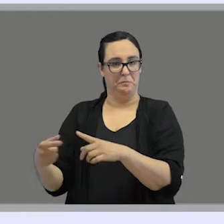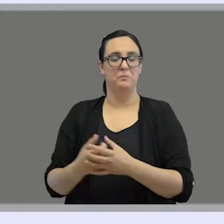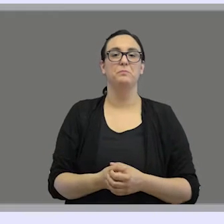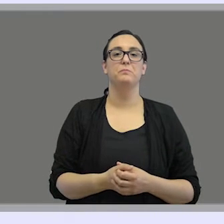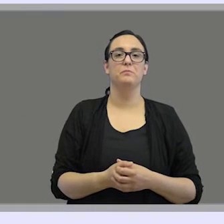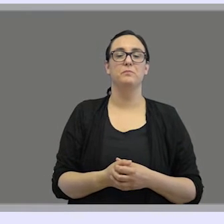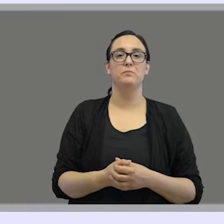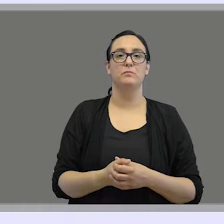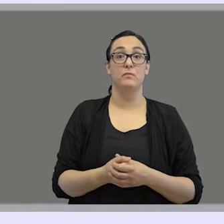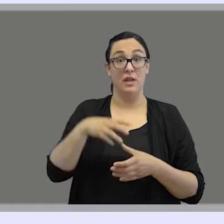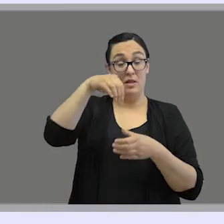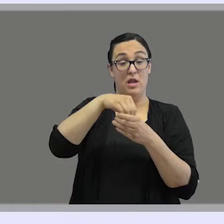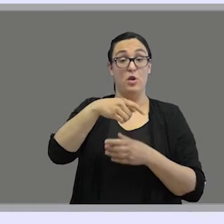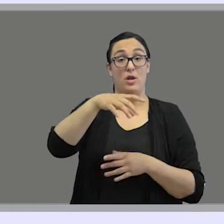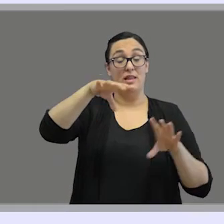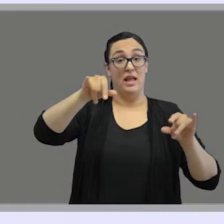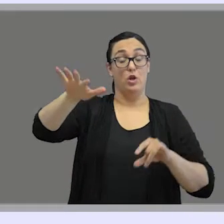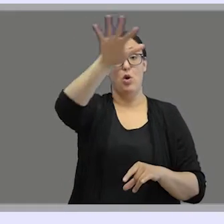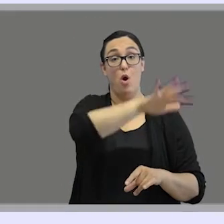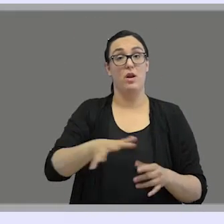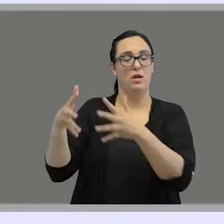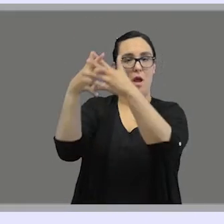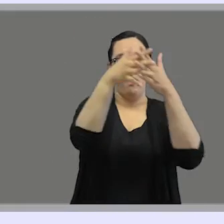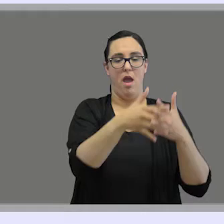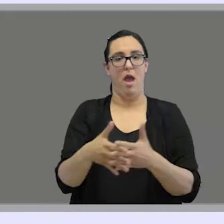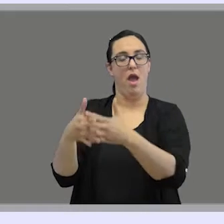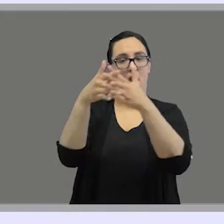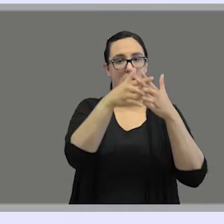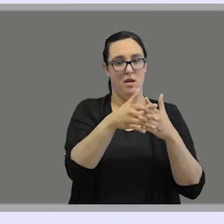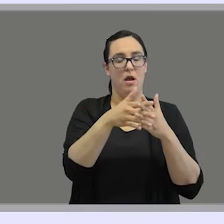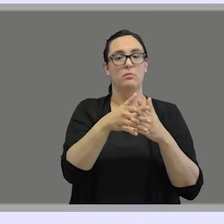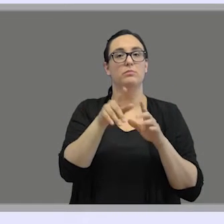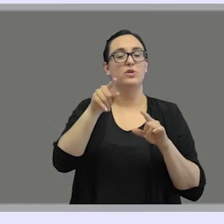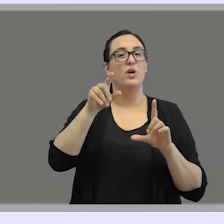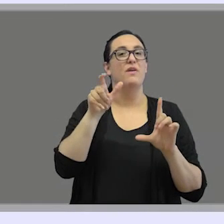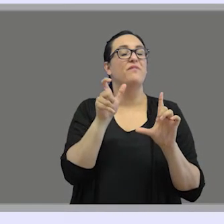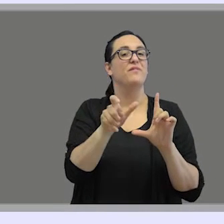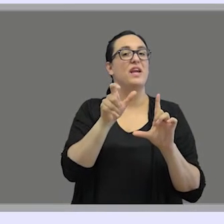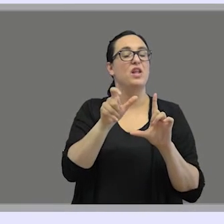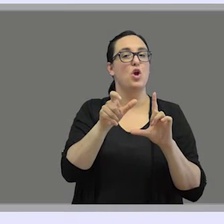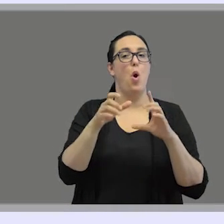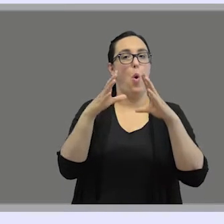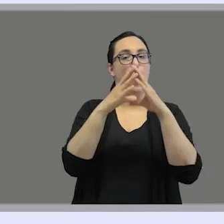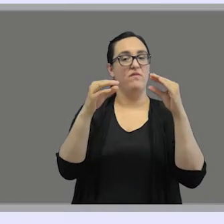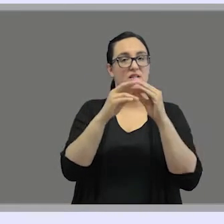that are used within the American territory. This is a video developed by the University of Hawaii